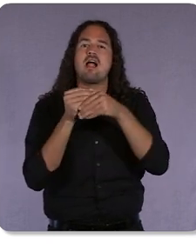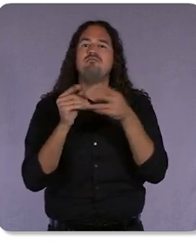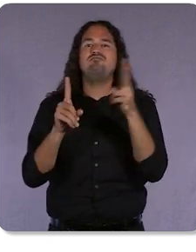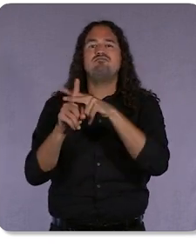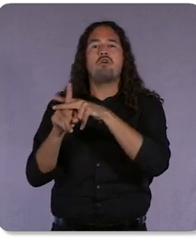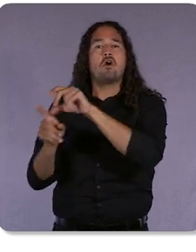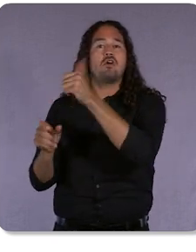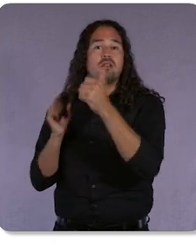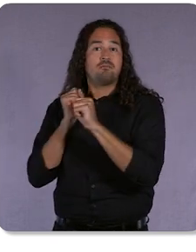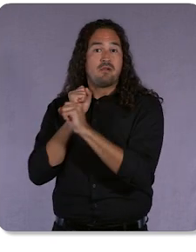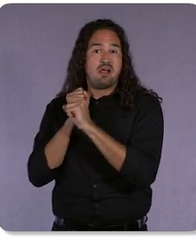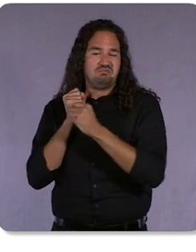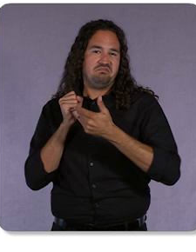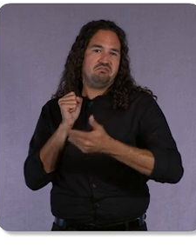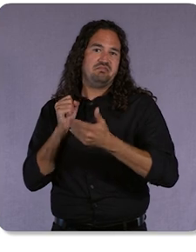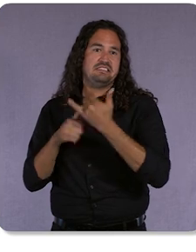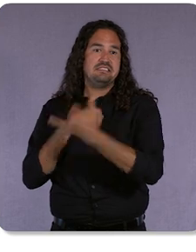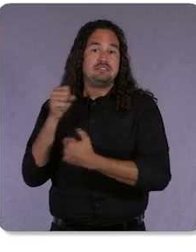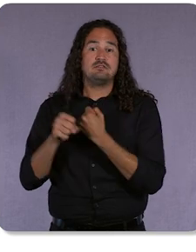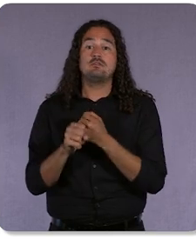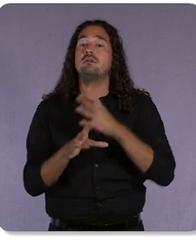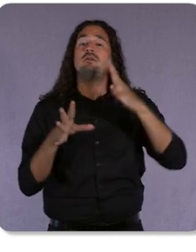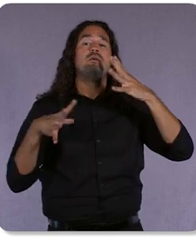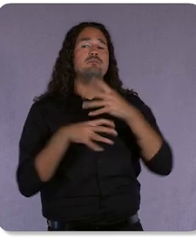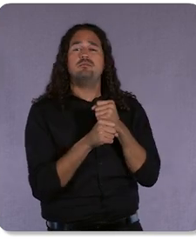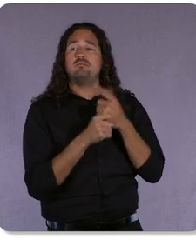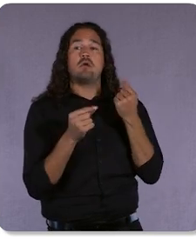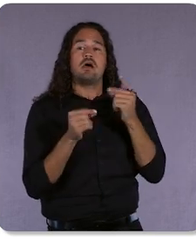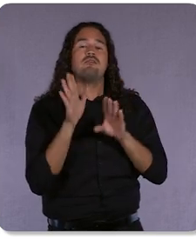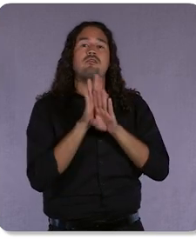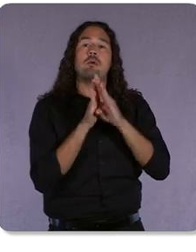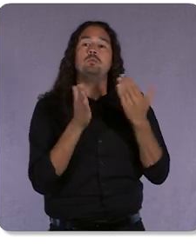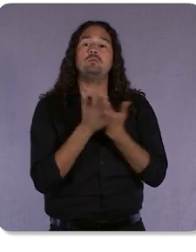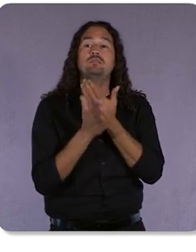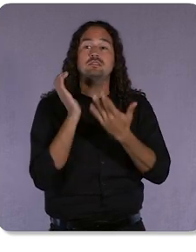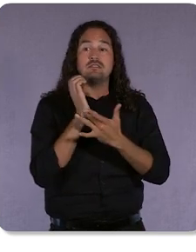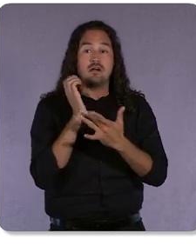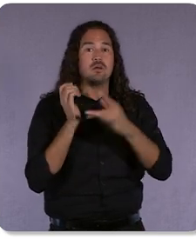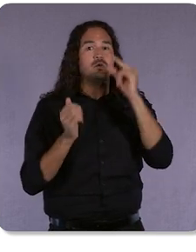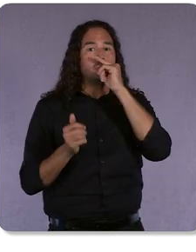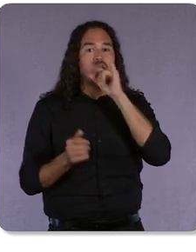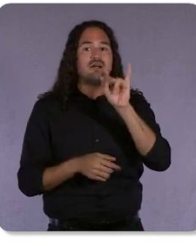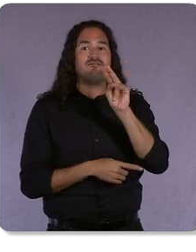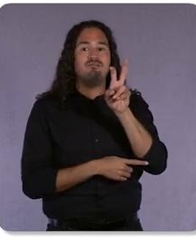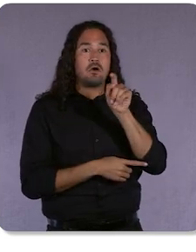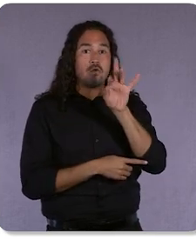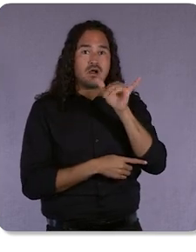In short, we're developing new technology that works for Google inventory and publisher partners. So that advertisers can deliver relevant